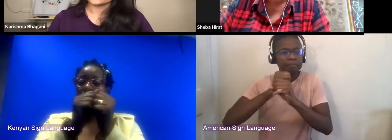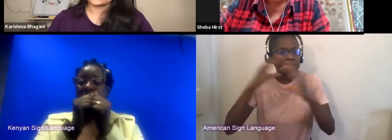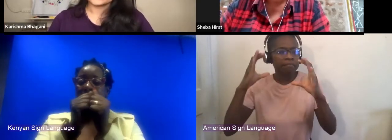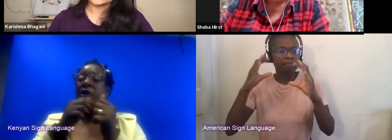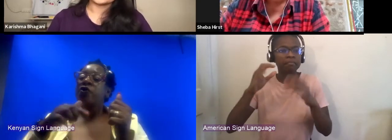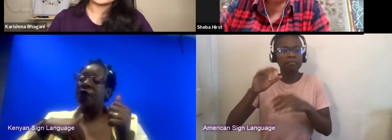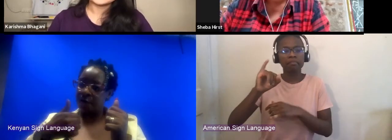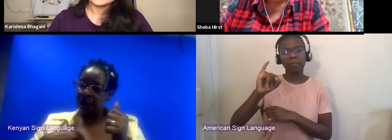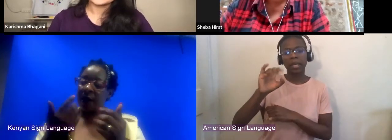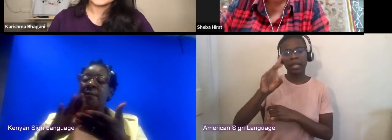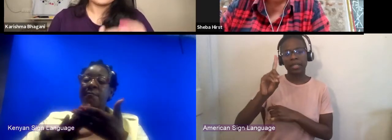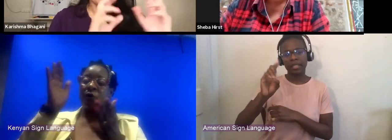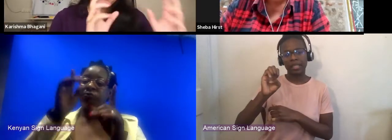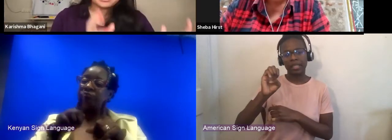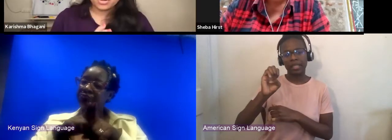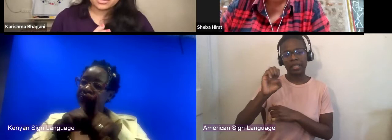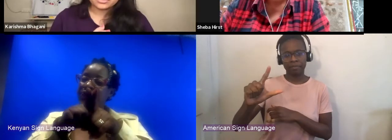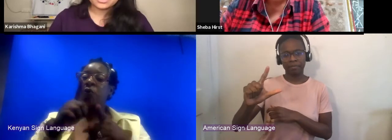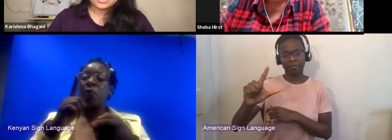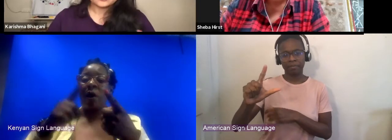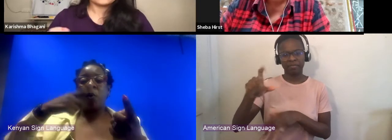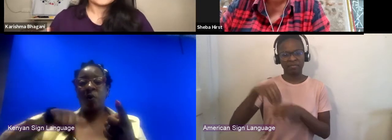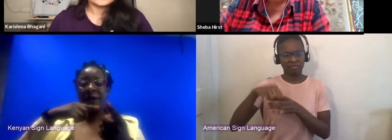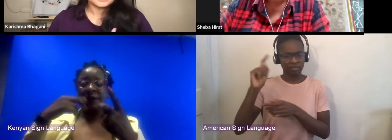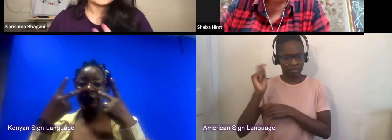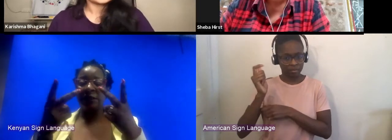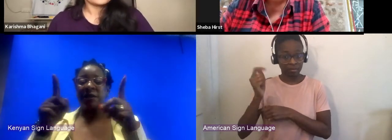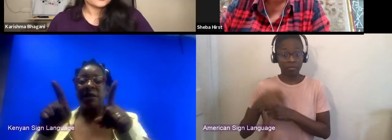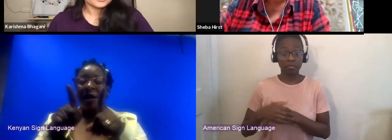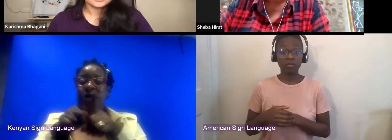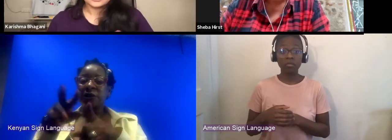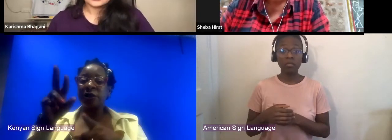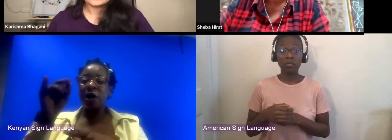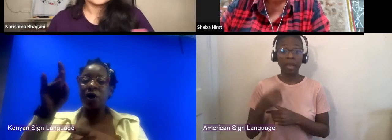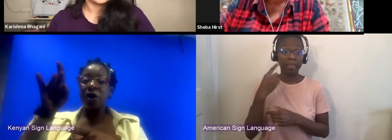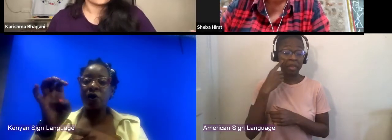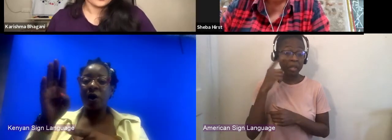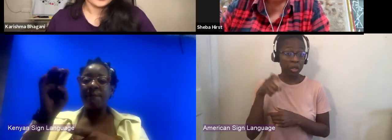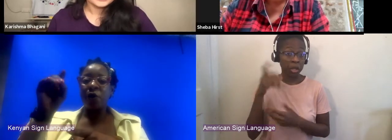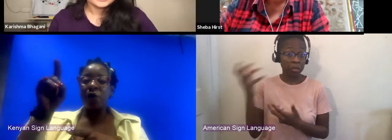towards what we see as a Broadway model? Do you feel like it's different? And if so, why?